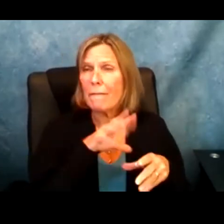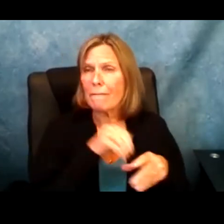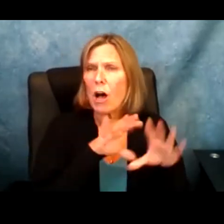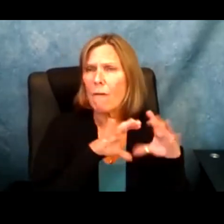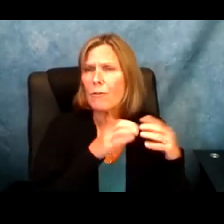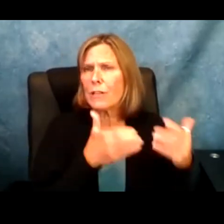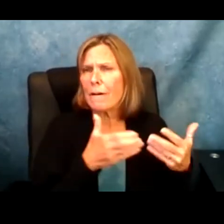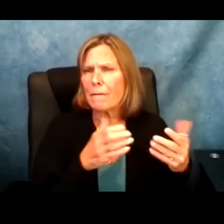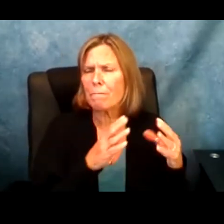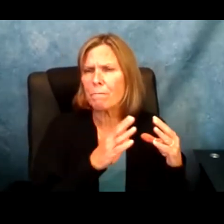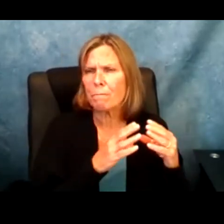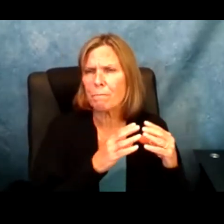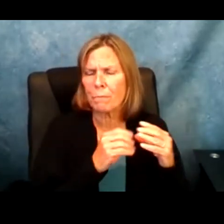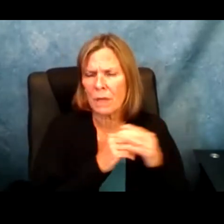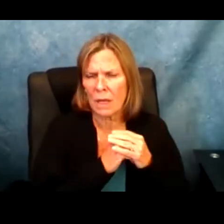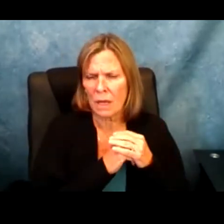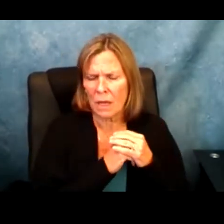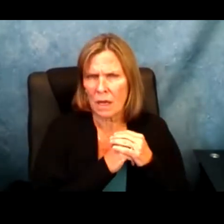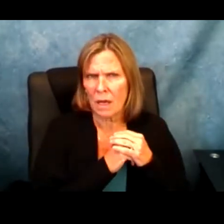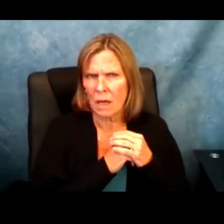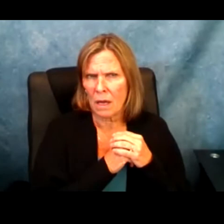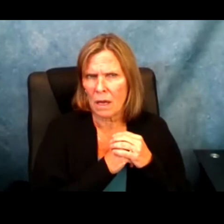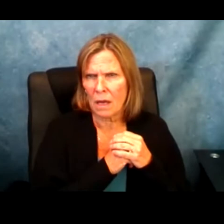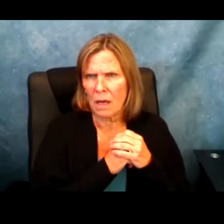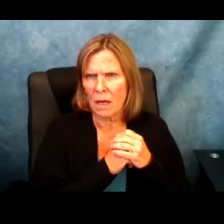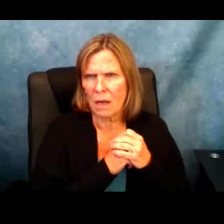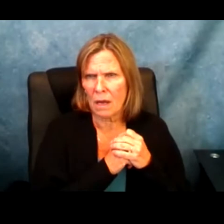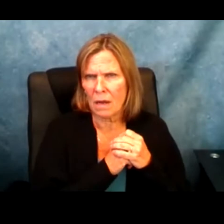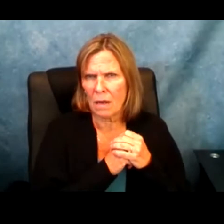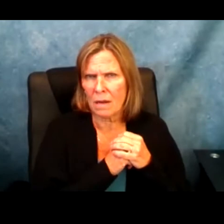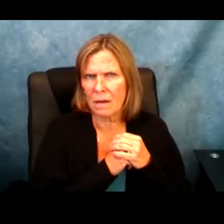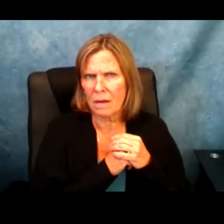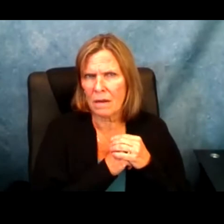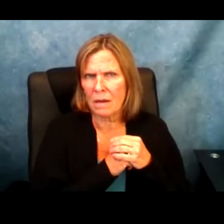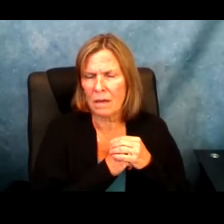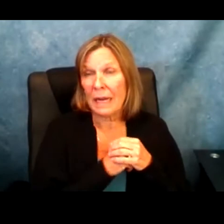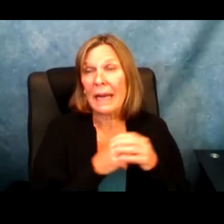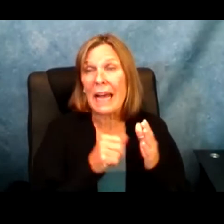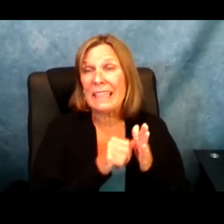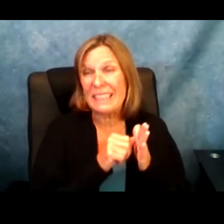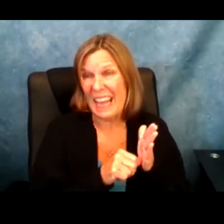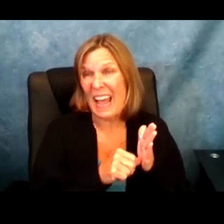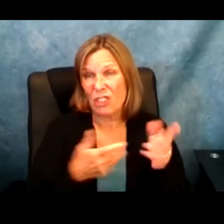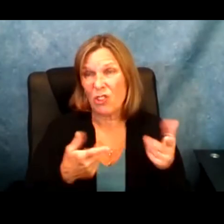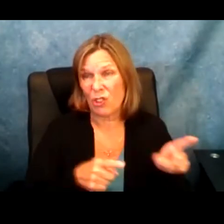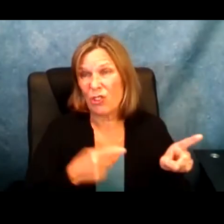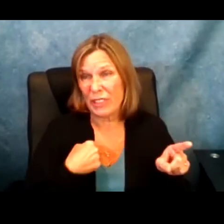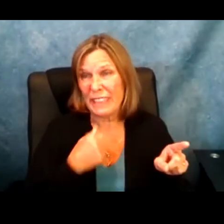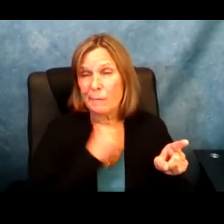else but I don't eat like everyone else. About the time I was four, I had surgery and it was